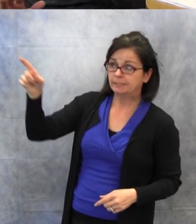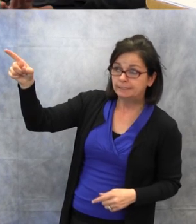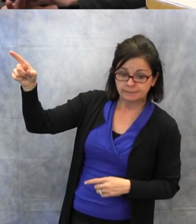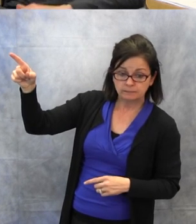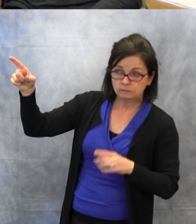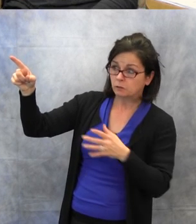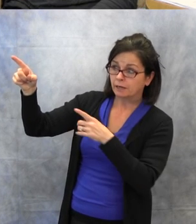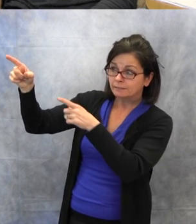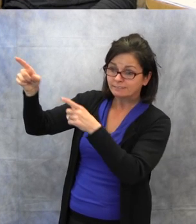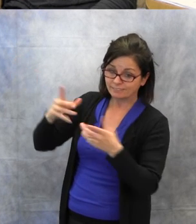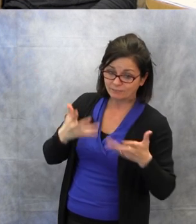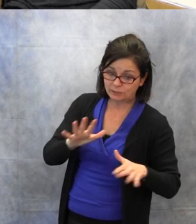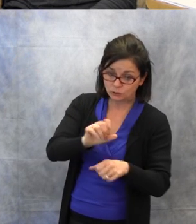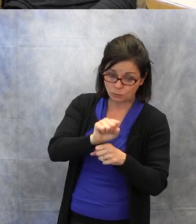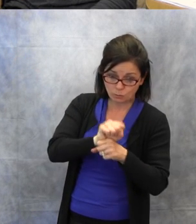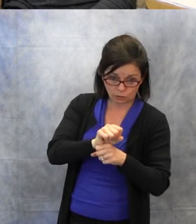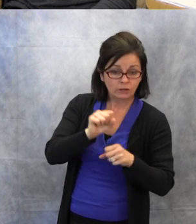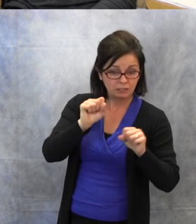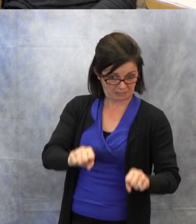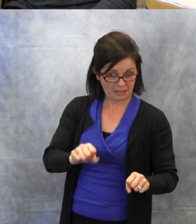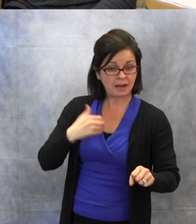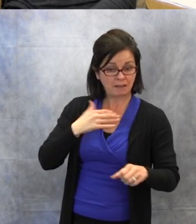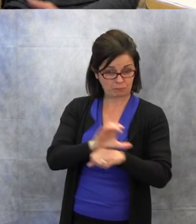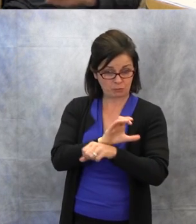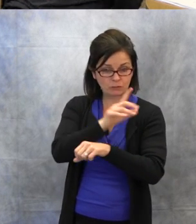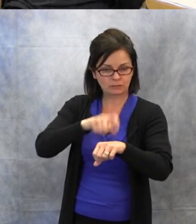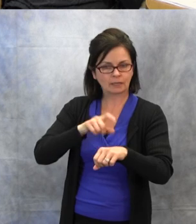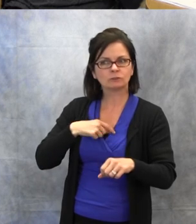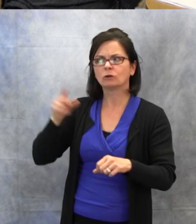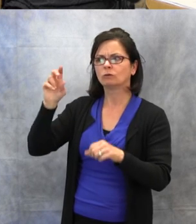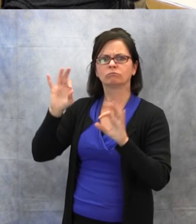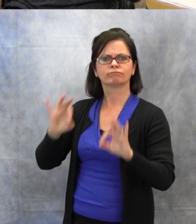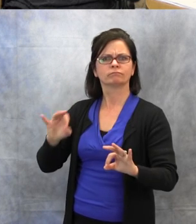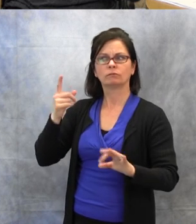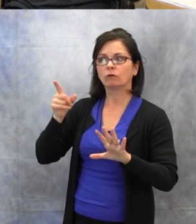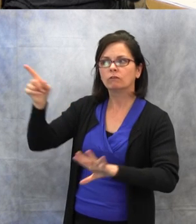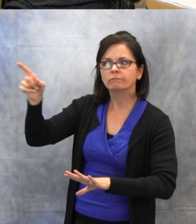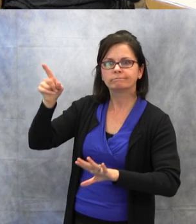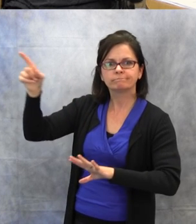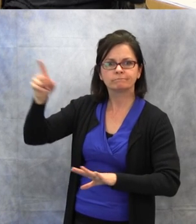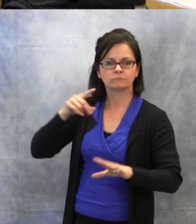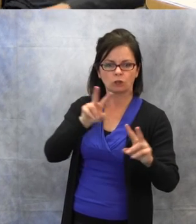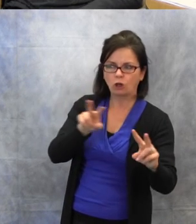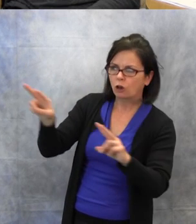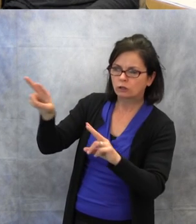your work, you can have computer time." So that way, I can just refer to it and then they know